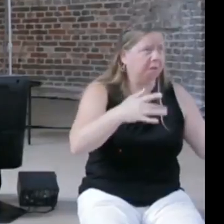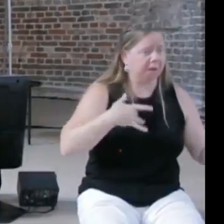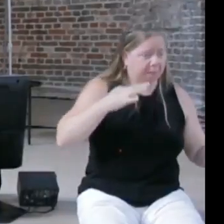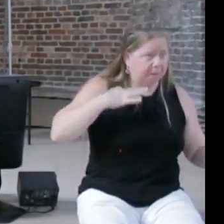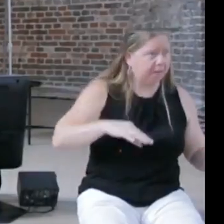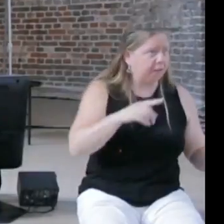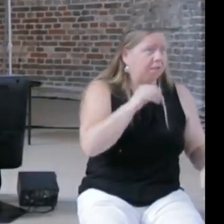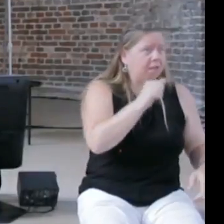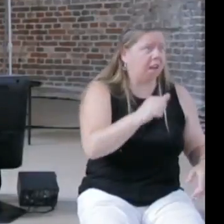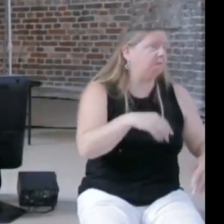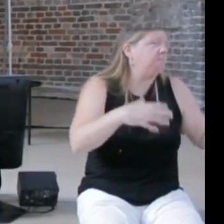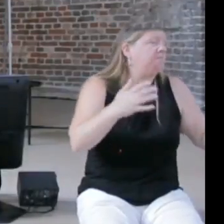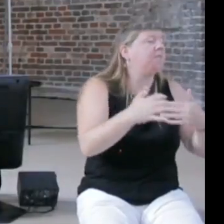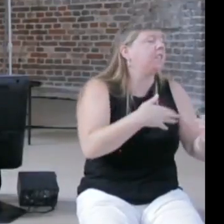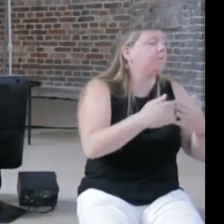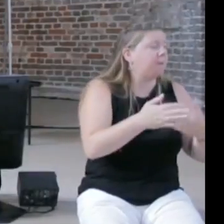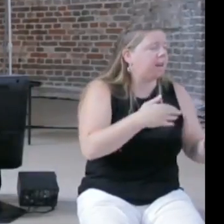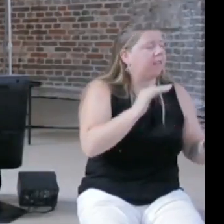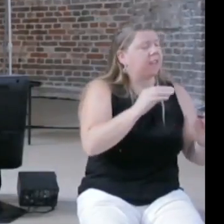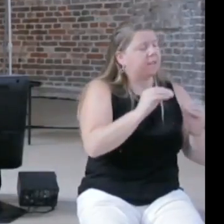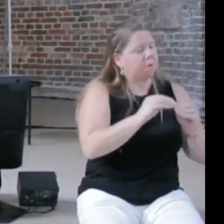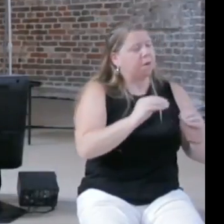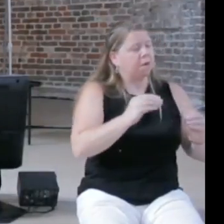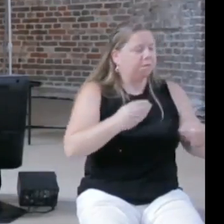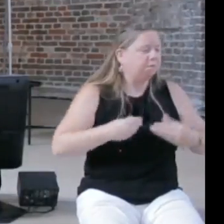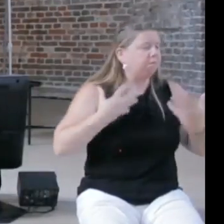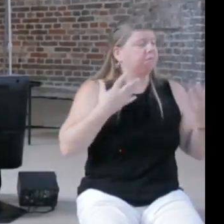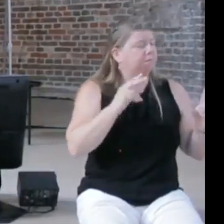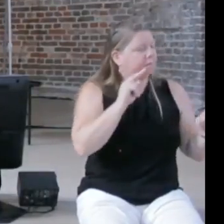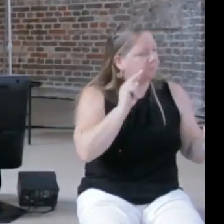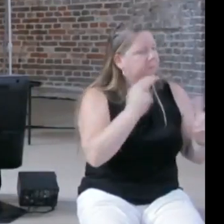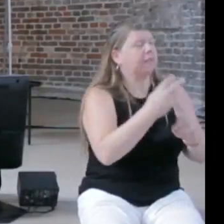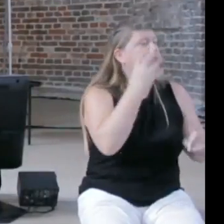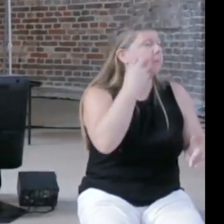is more of a perception and it's more of a provocation, but anyway that's a technicality,